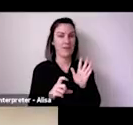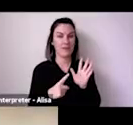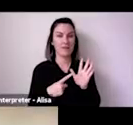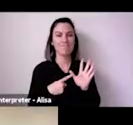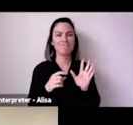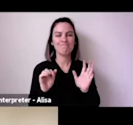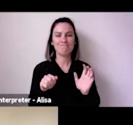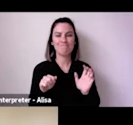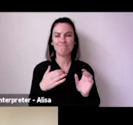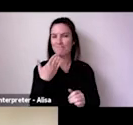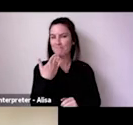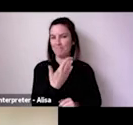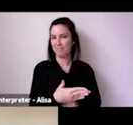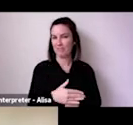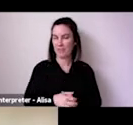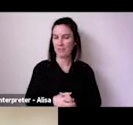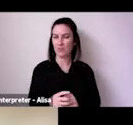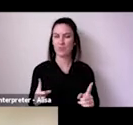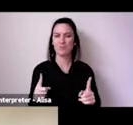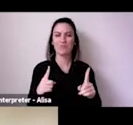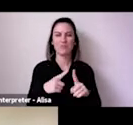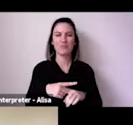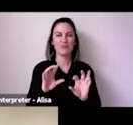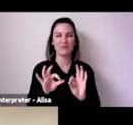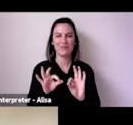in real ways by the sort of trauma of living through the last year, there's still quite a bit of hesitancy among vaccinated audiences.